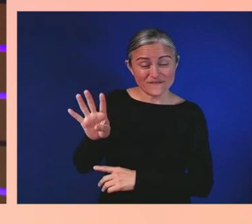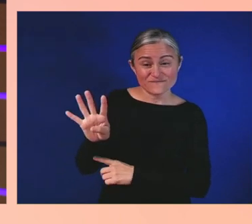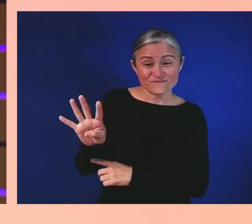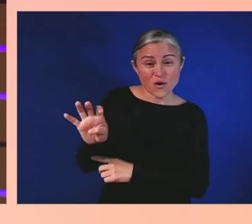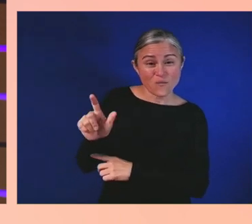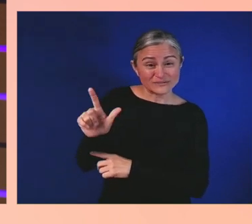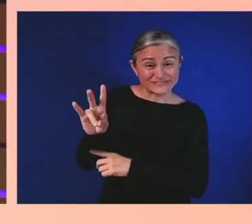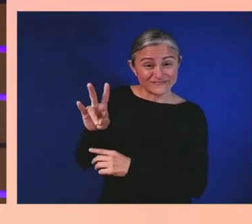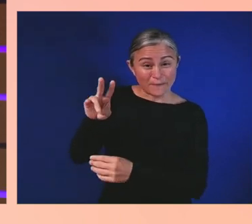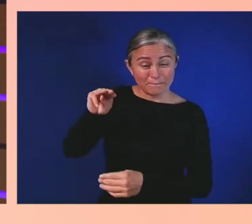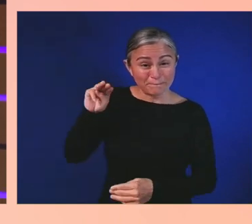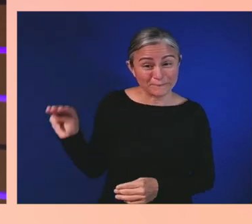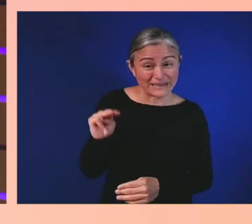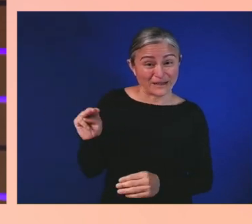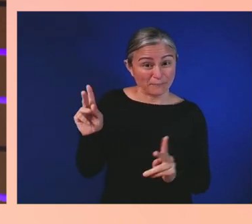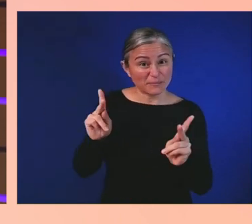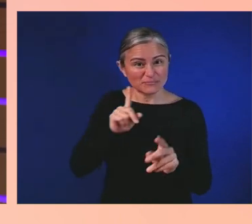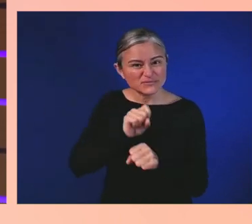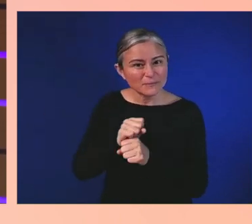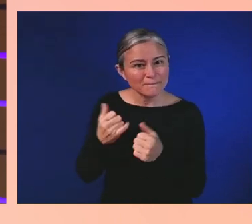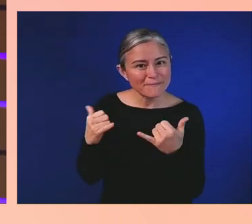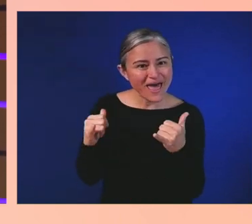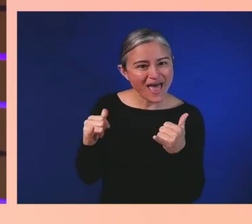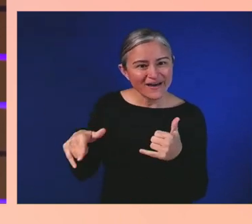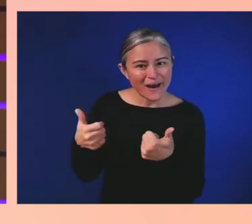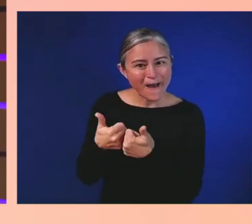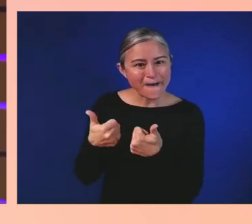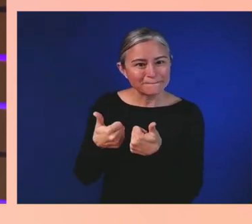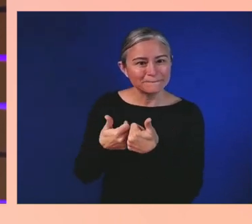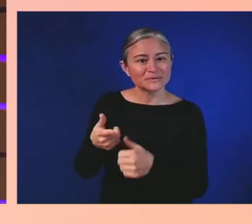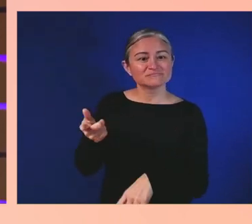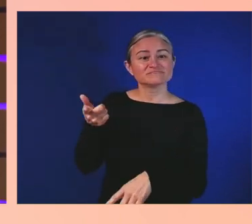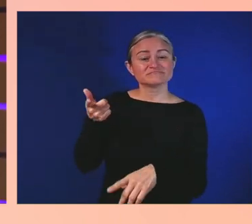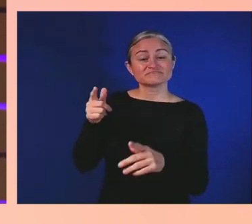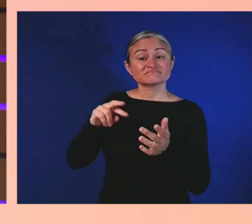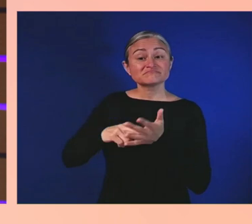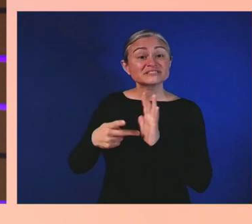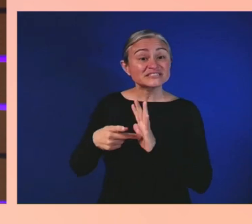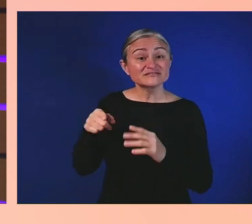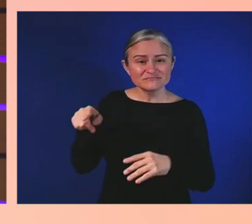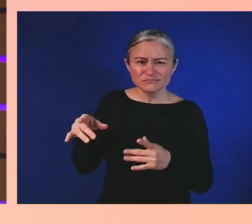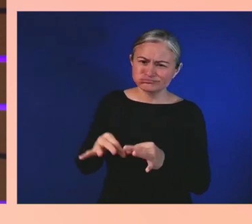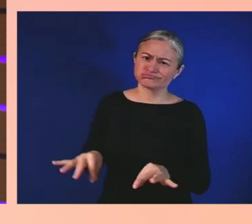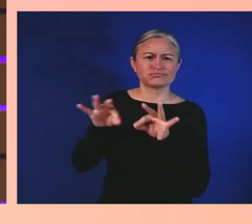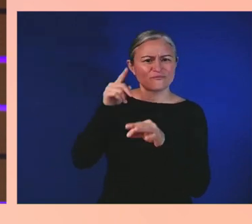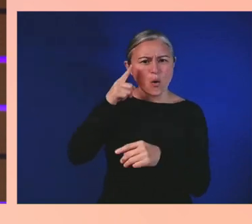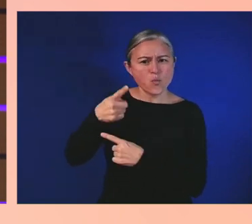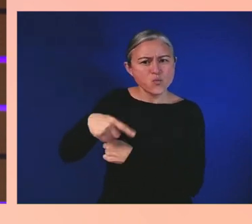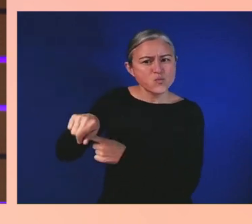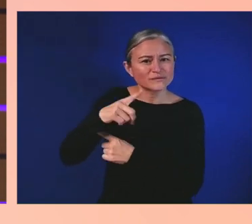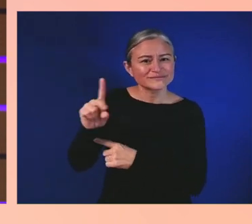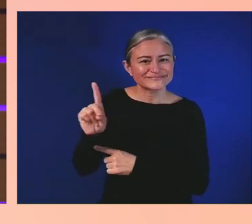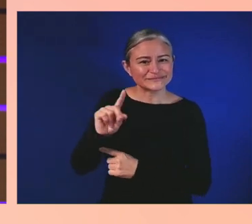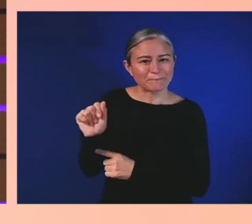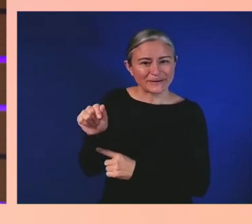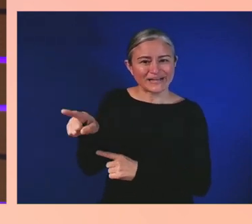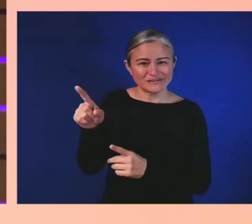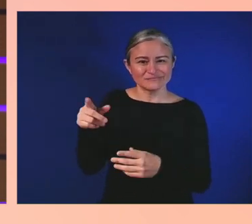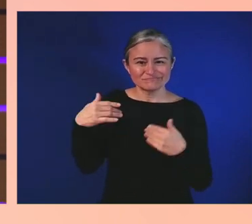it's critical that gaming remains a space that is safe, inclusive, and welcoming to all.